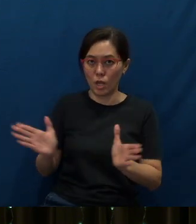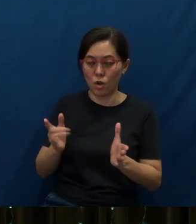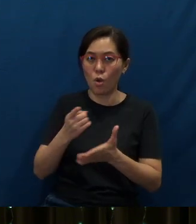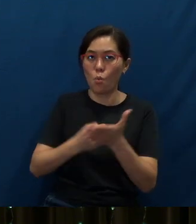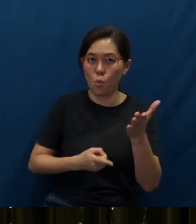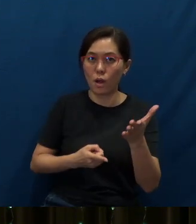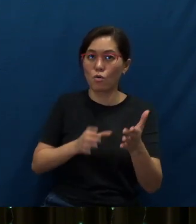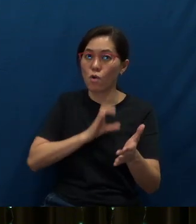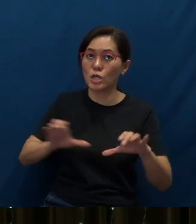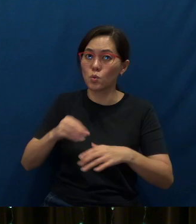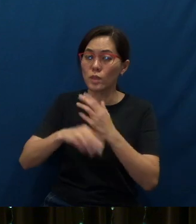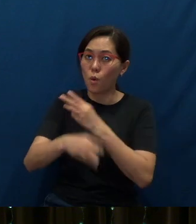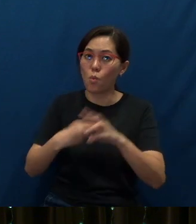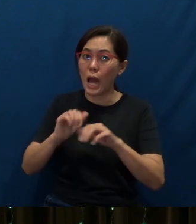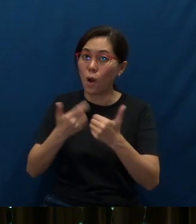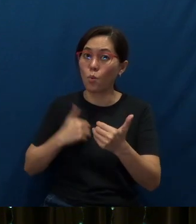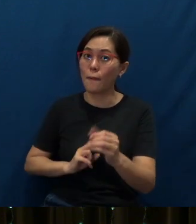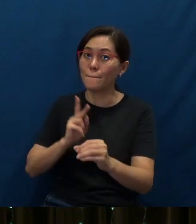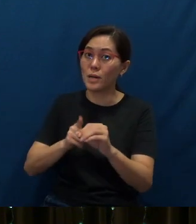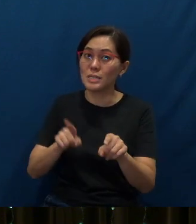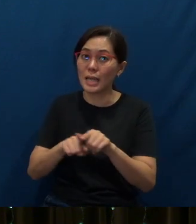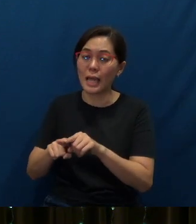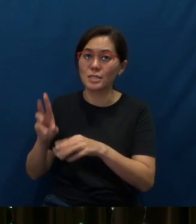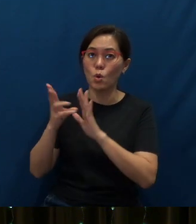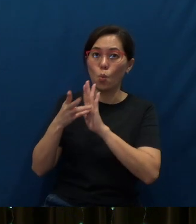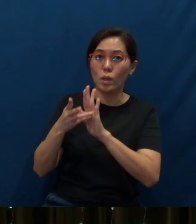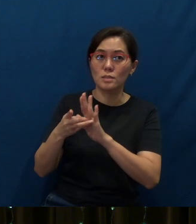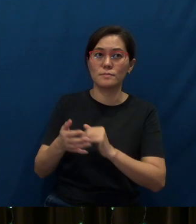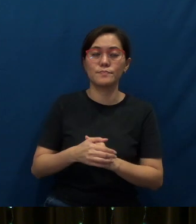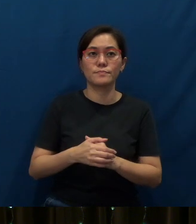and how we can participate as witnesses to it.